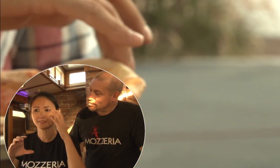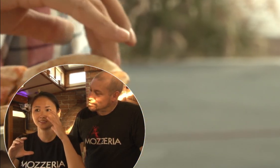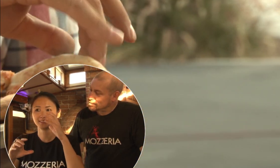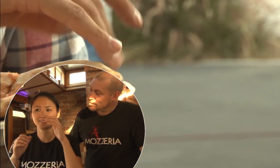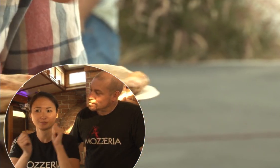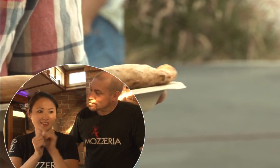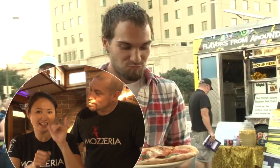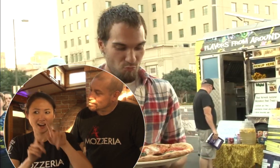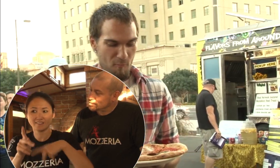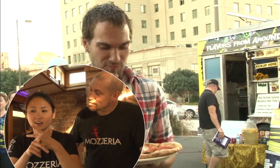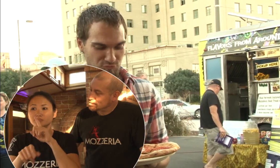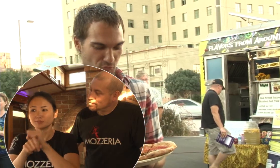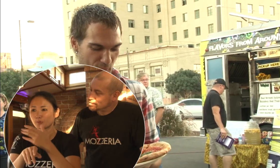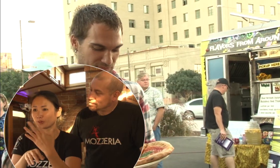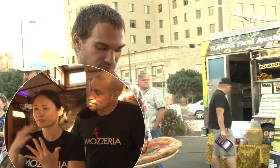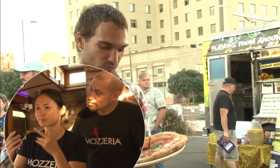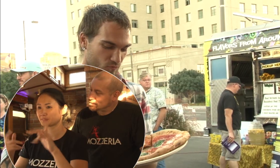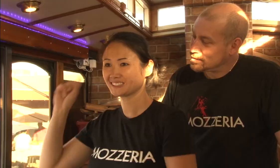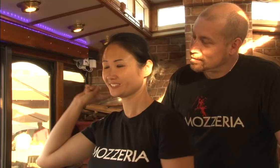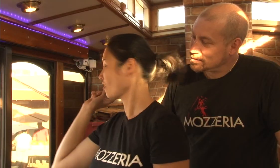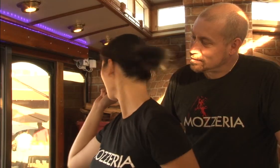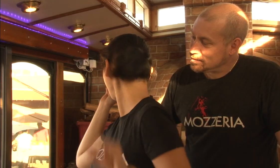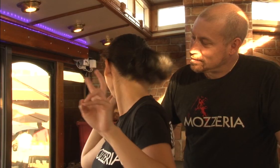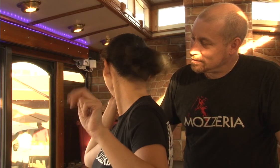of pizza with a wood oven too.